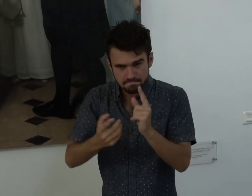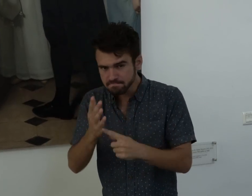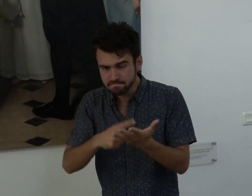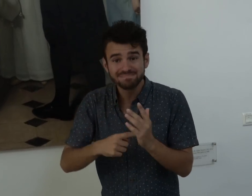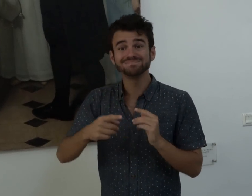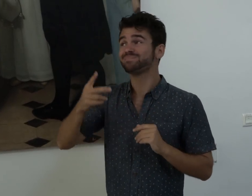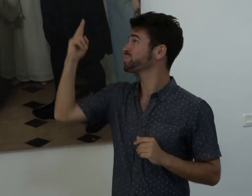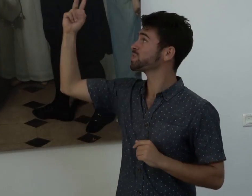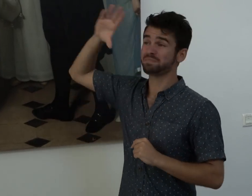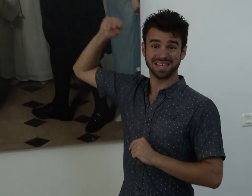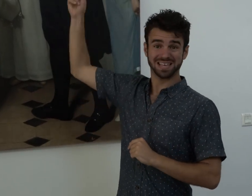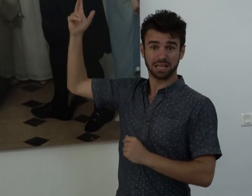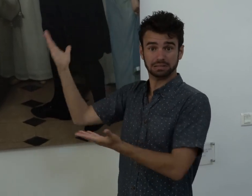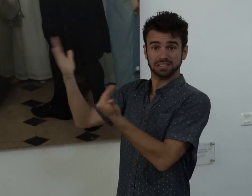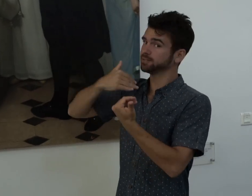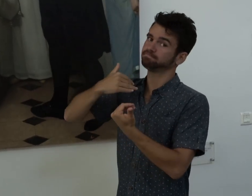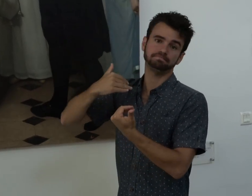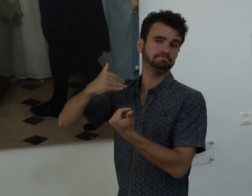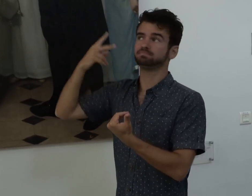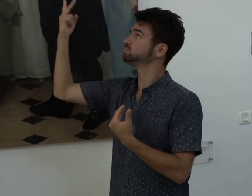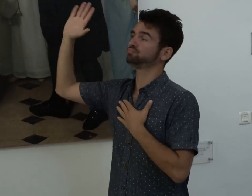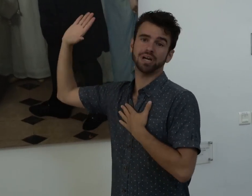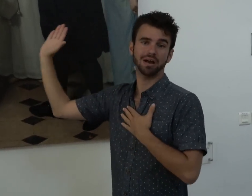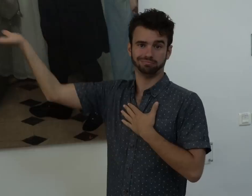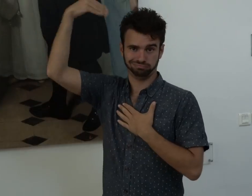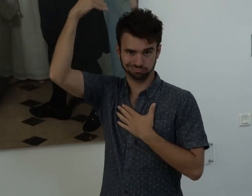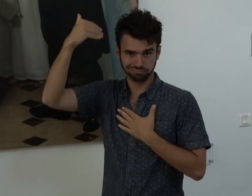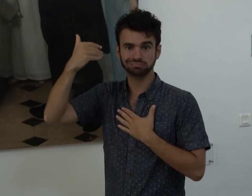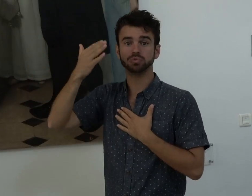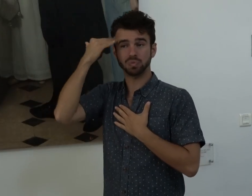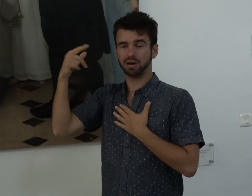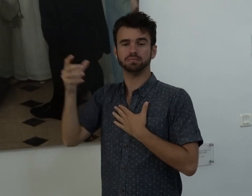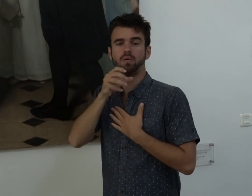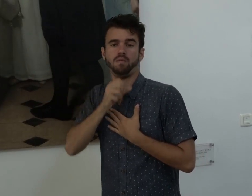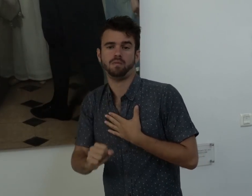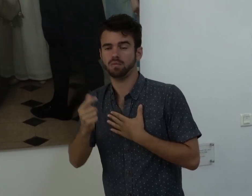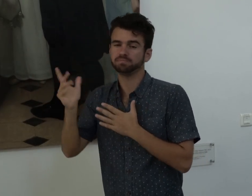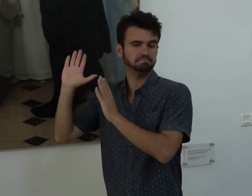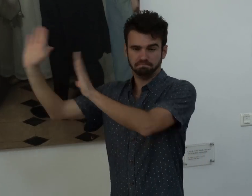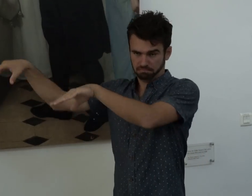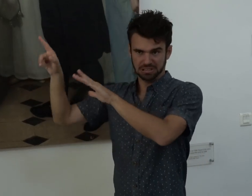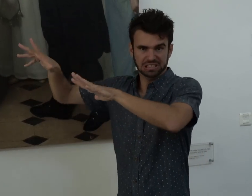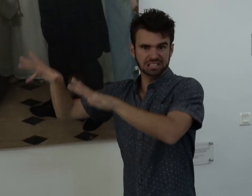Gallaudet wanted either Sicard or Massieu to come. Both declined and suggested Clerc instead. Due to some reasons such as in aging.